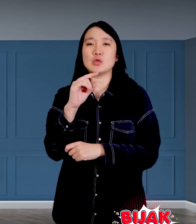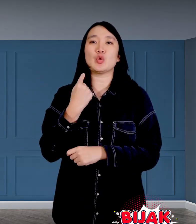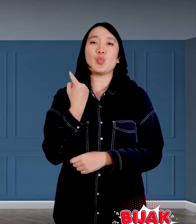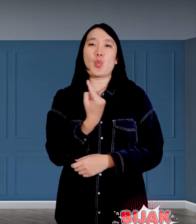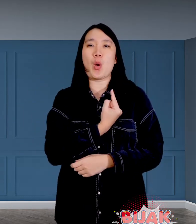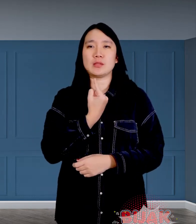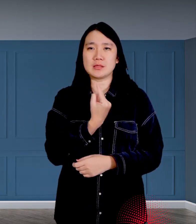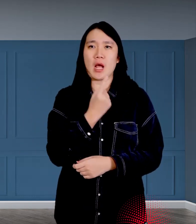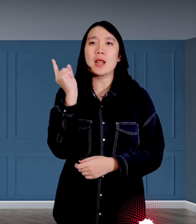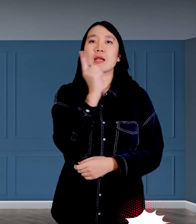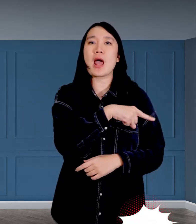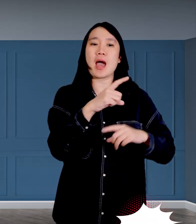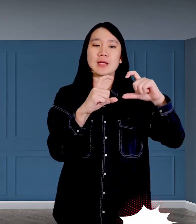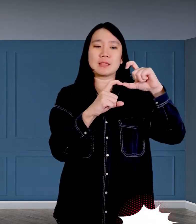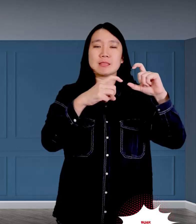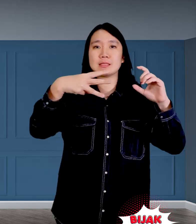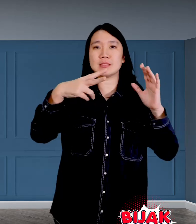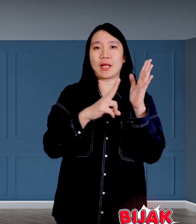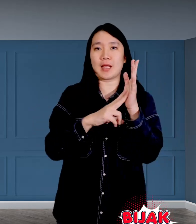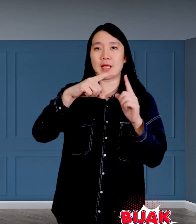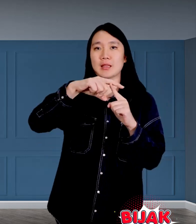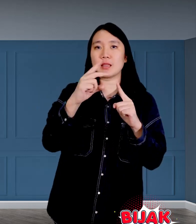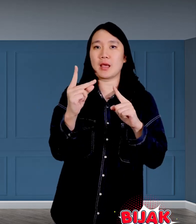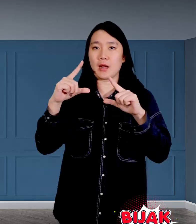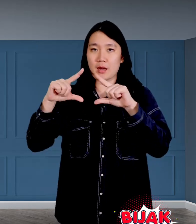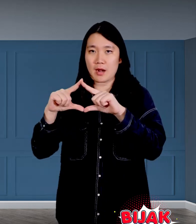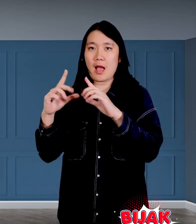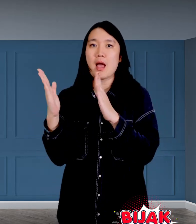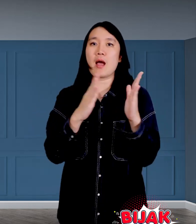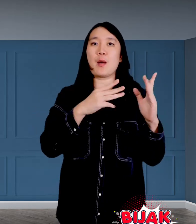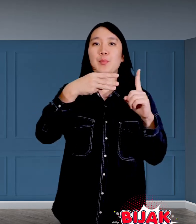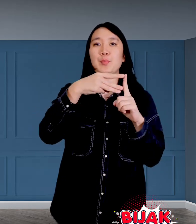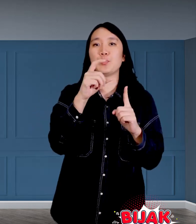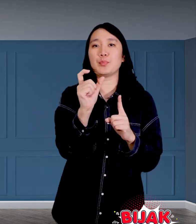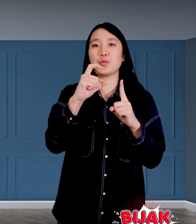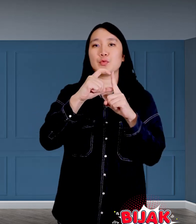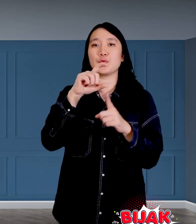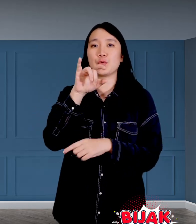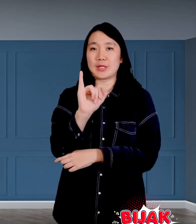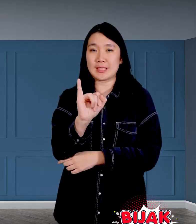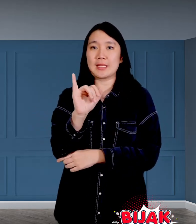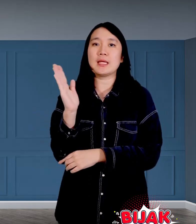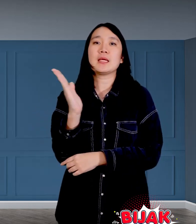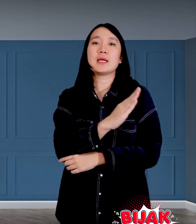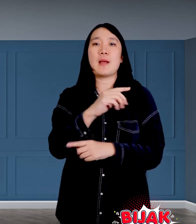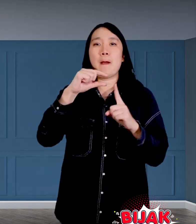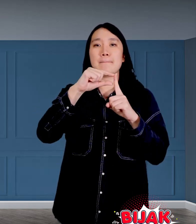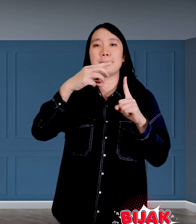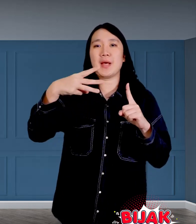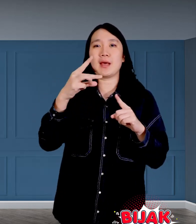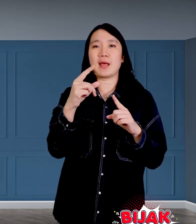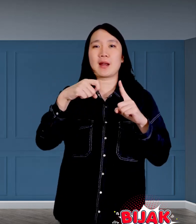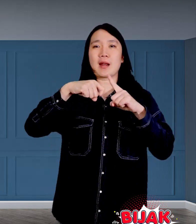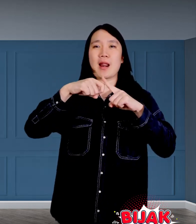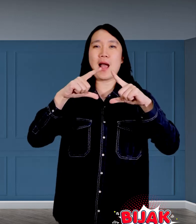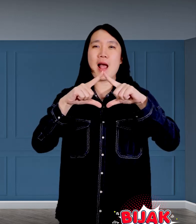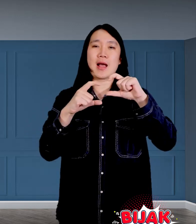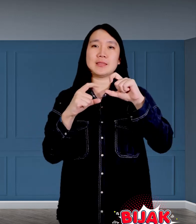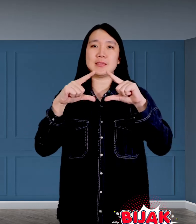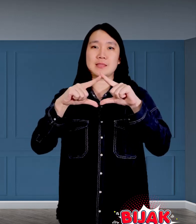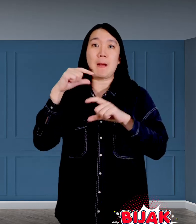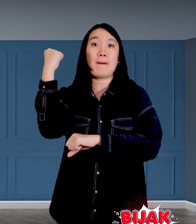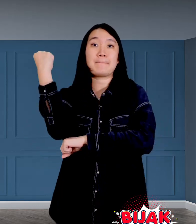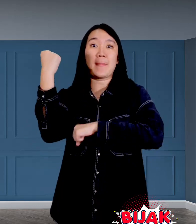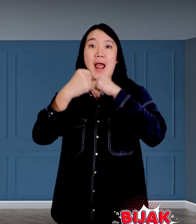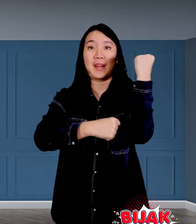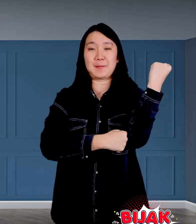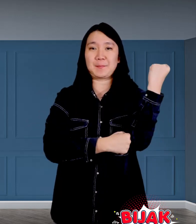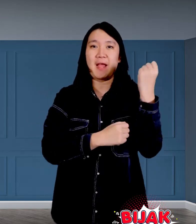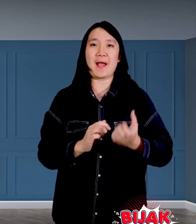Entrepreneurship from the Palembang Budi Perkasa Center.